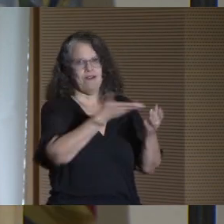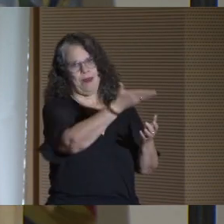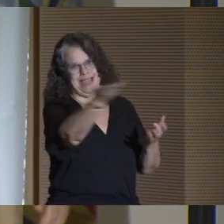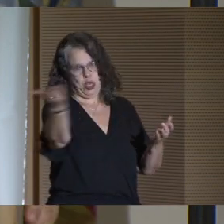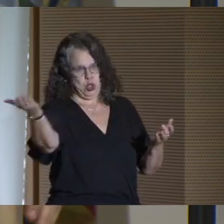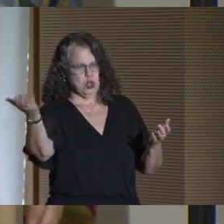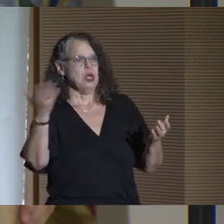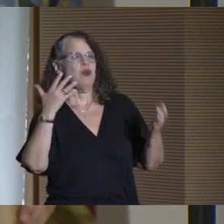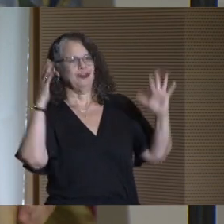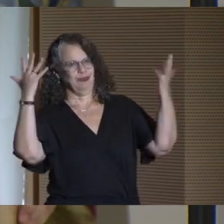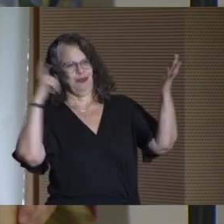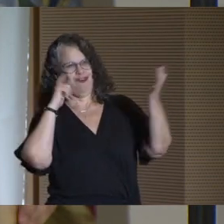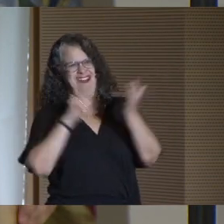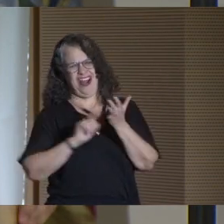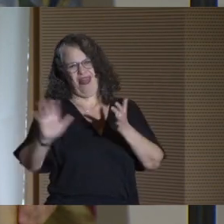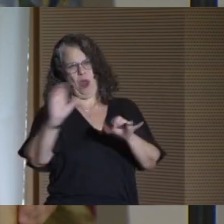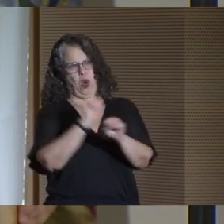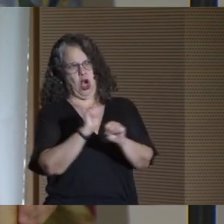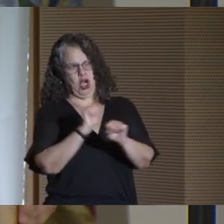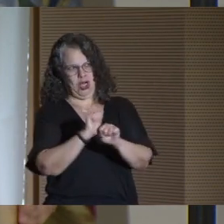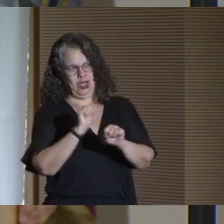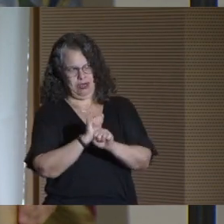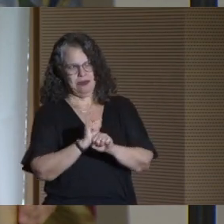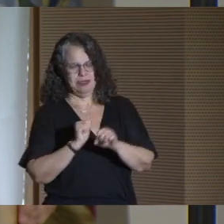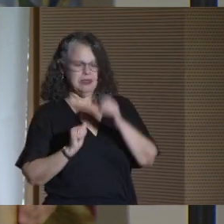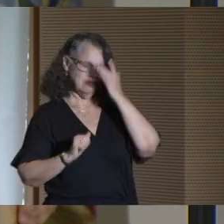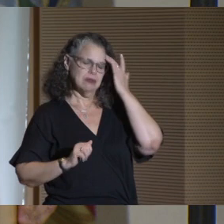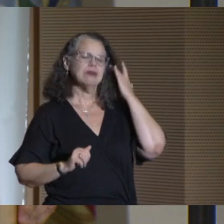and I want to give them a big shout-out for the work